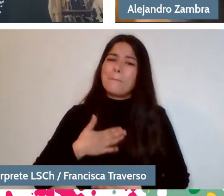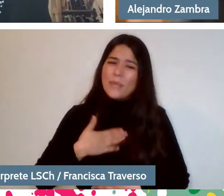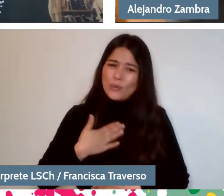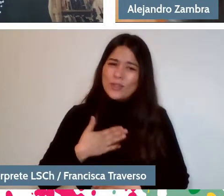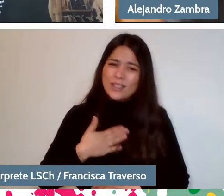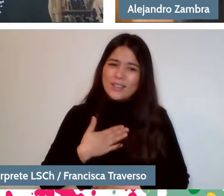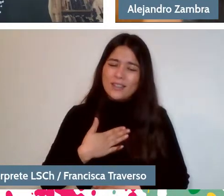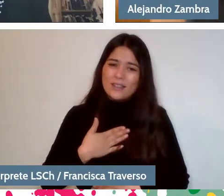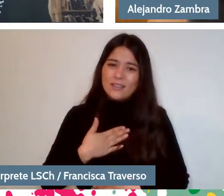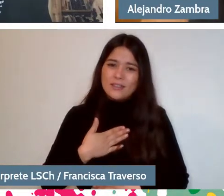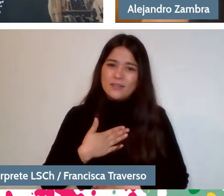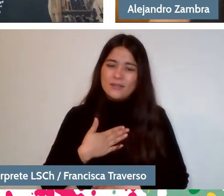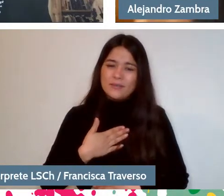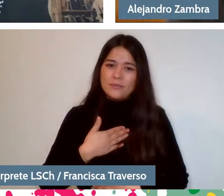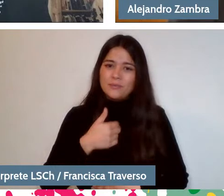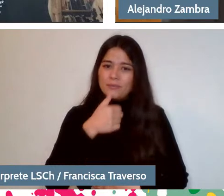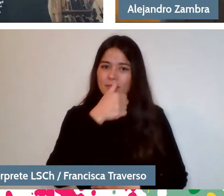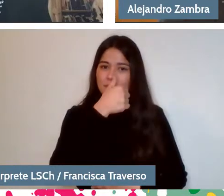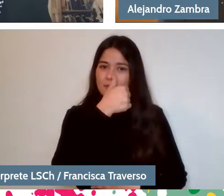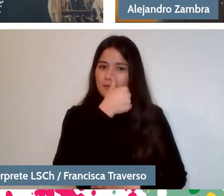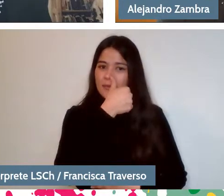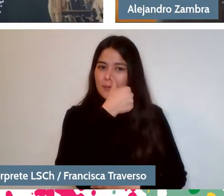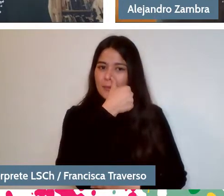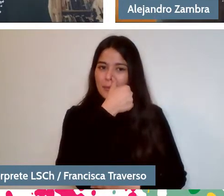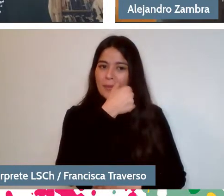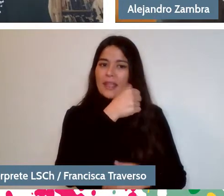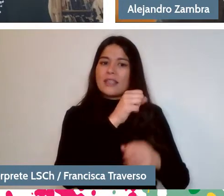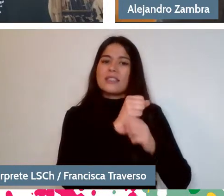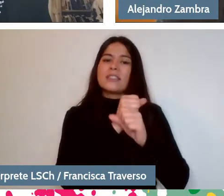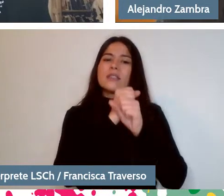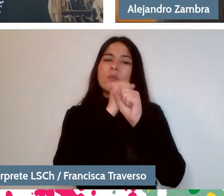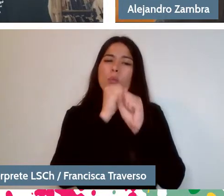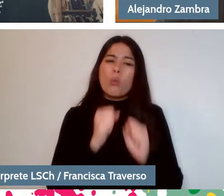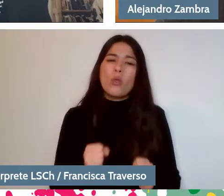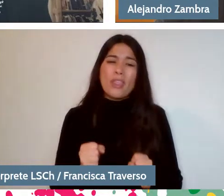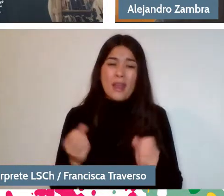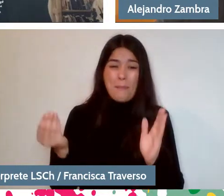the text to have been included more in the debate.